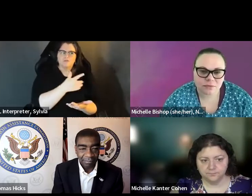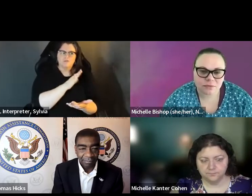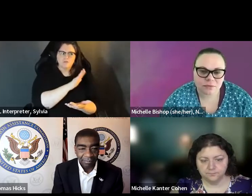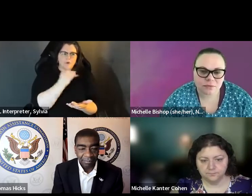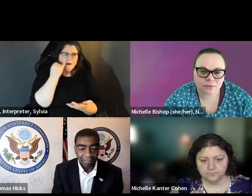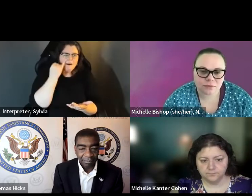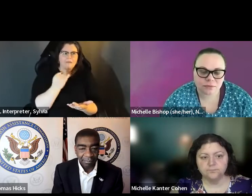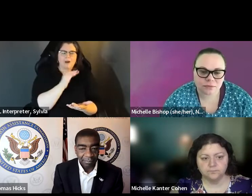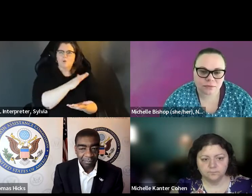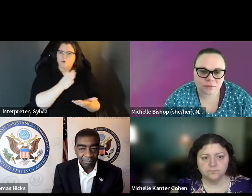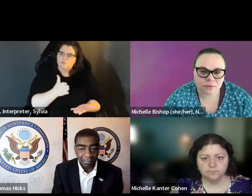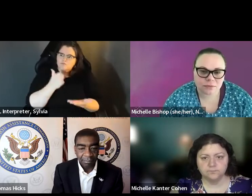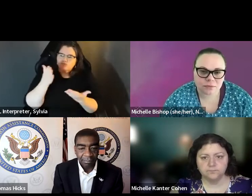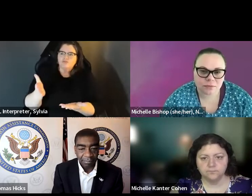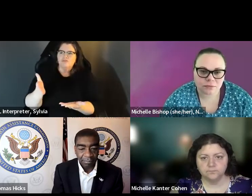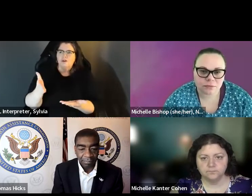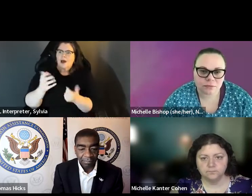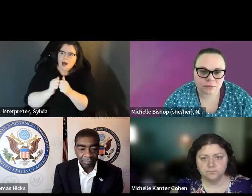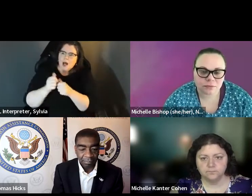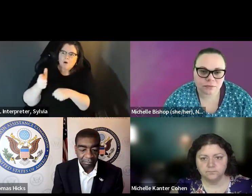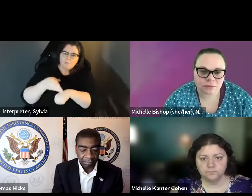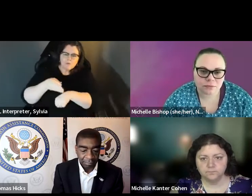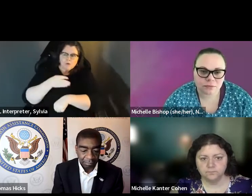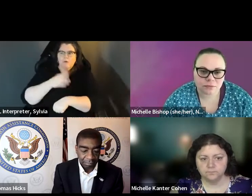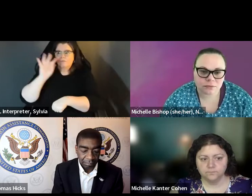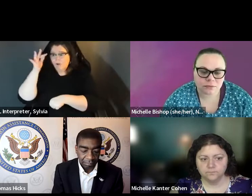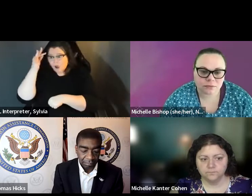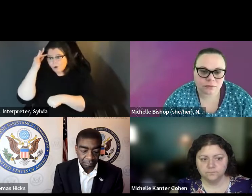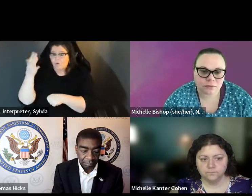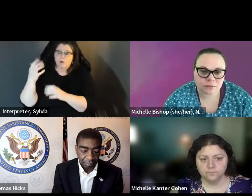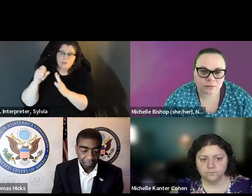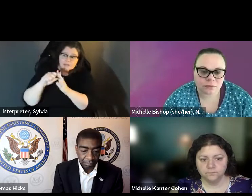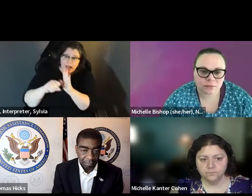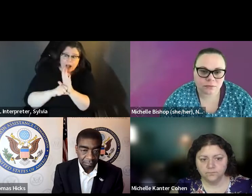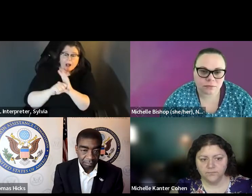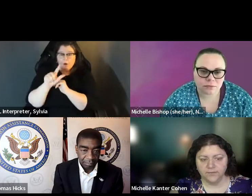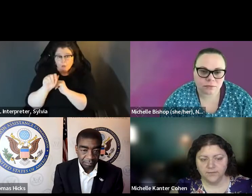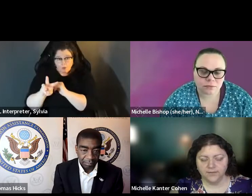You can please give us any suggestions you might have for